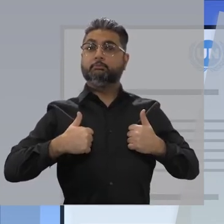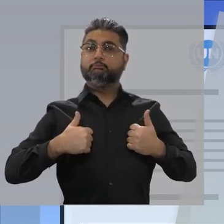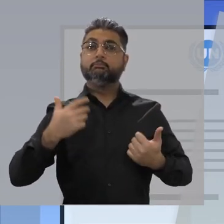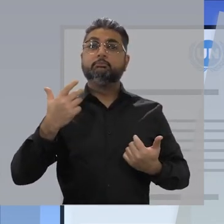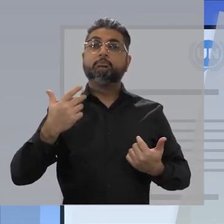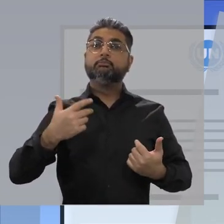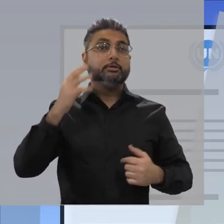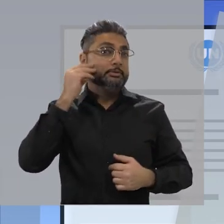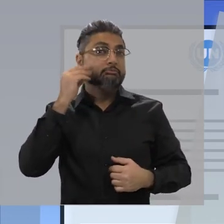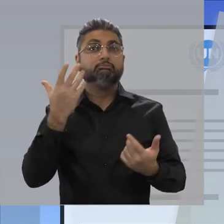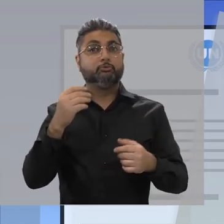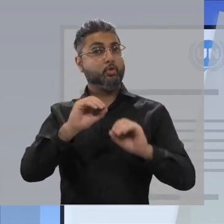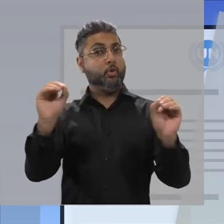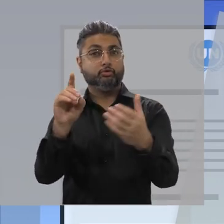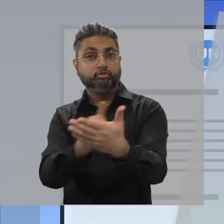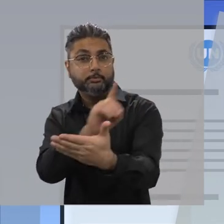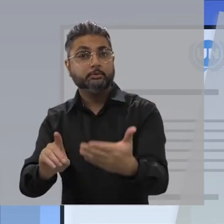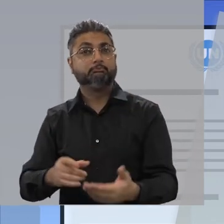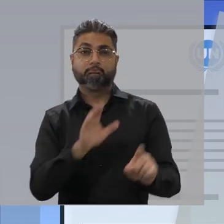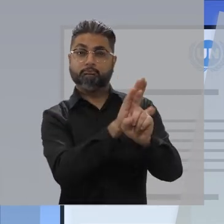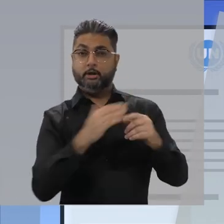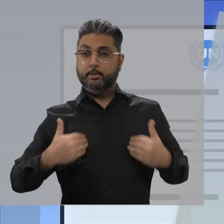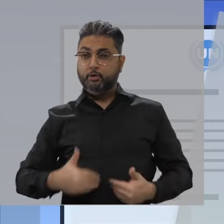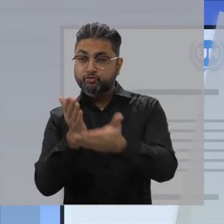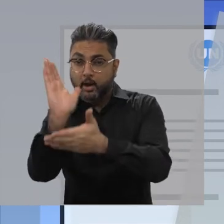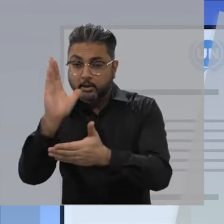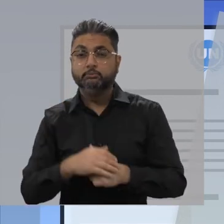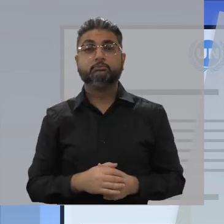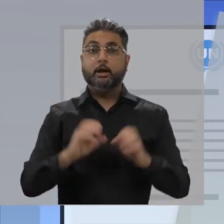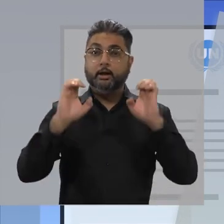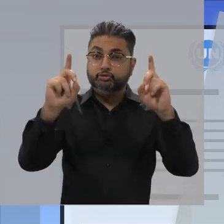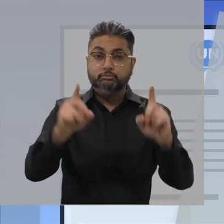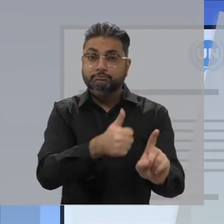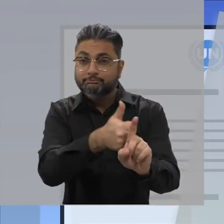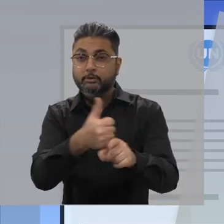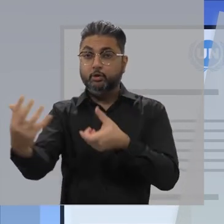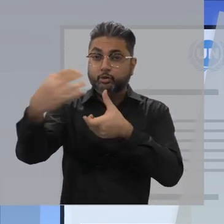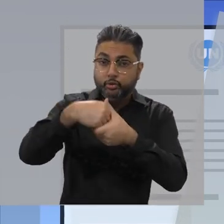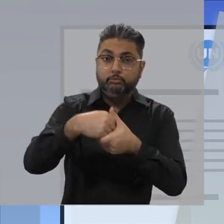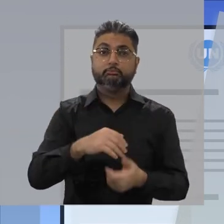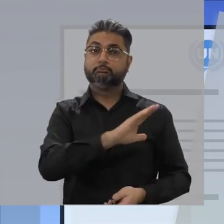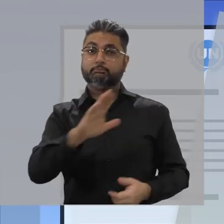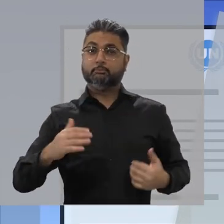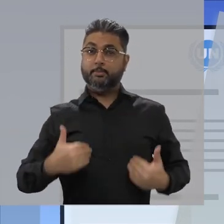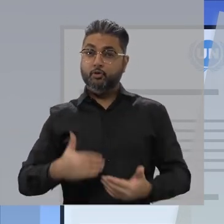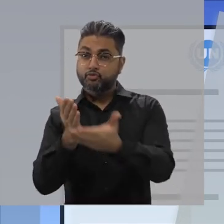For example: -the right to live free from discrimination, -the rights to an inclusive education,